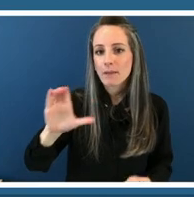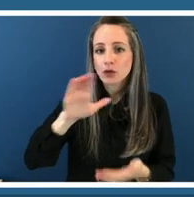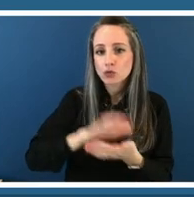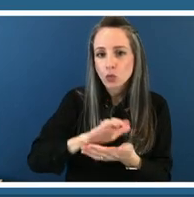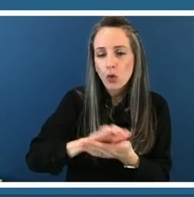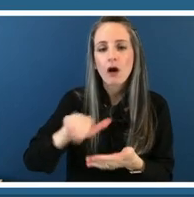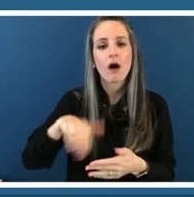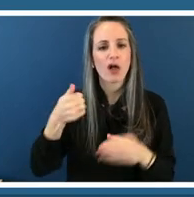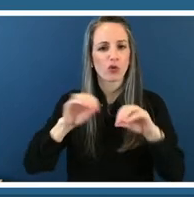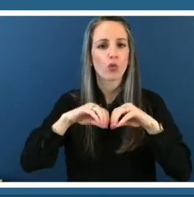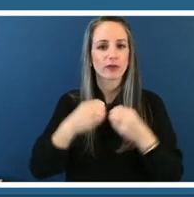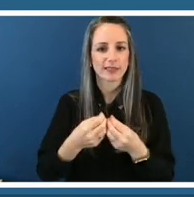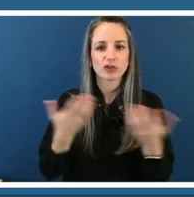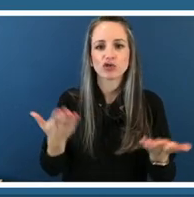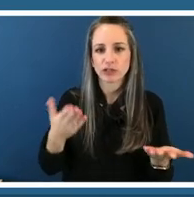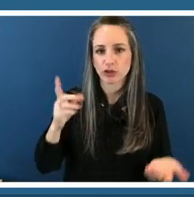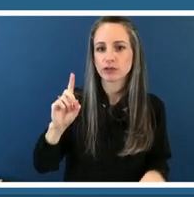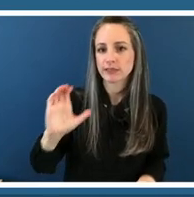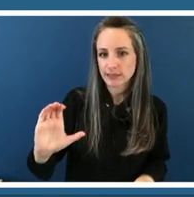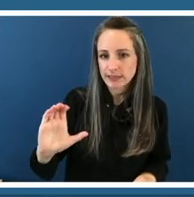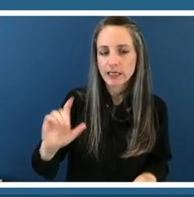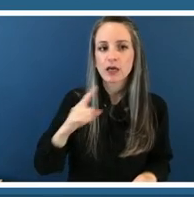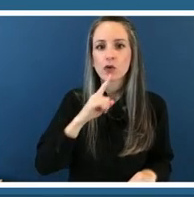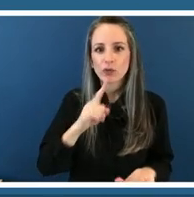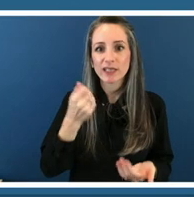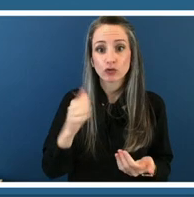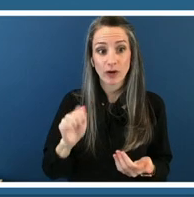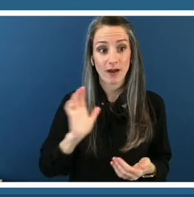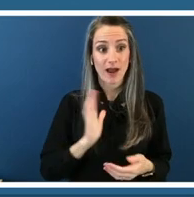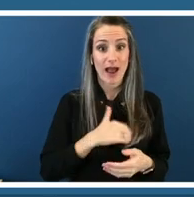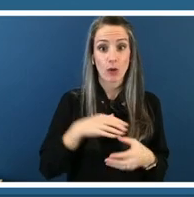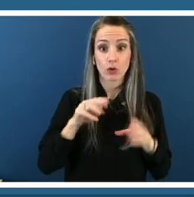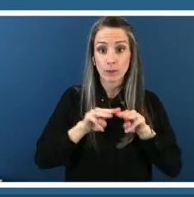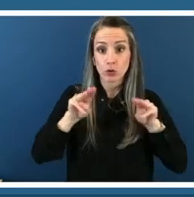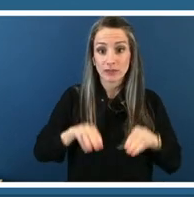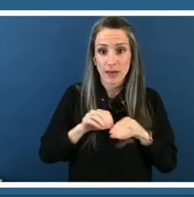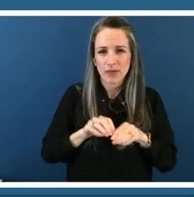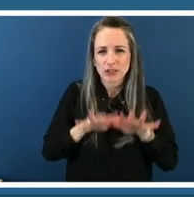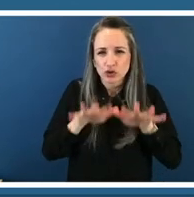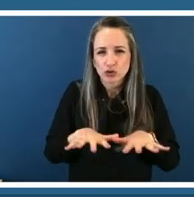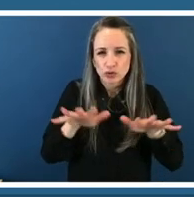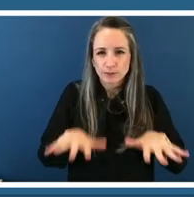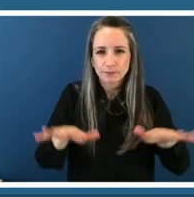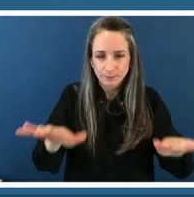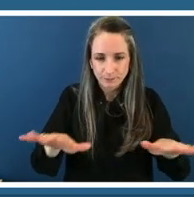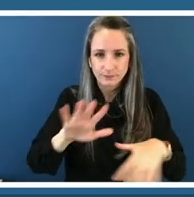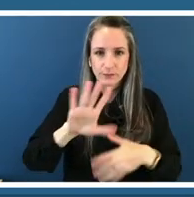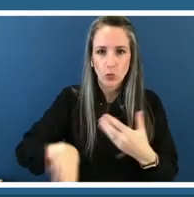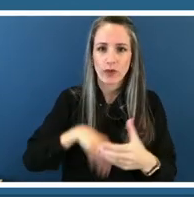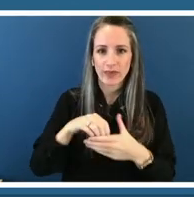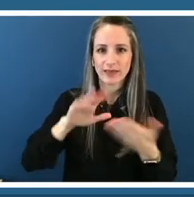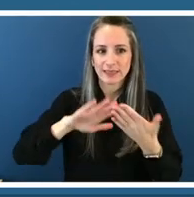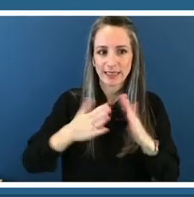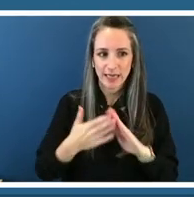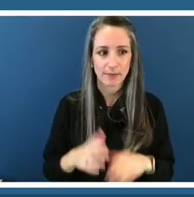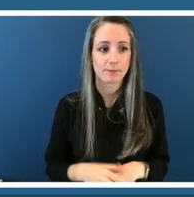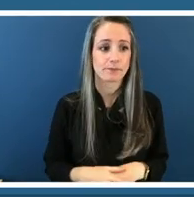really spread the reach of the hershowing as much as we can and our programming itself is structured